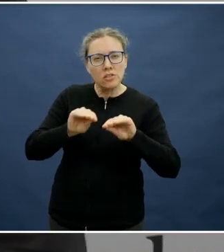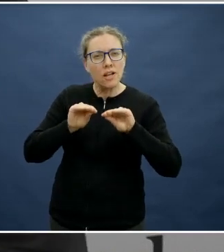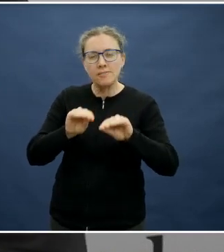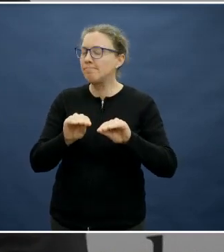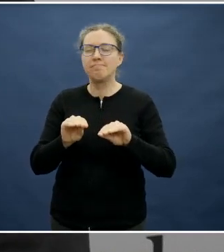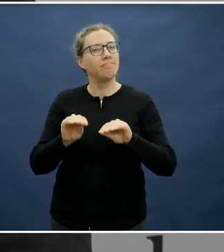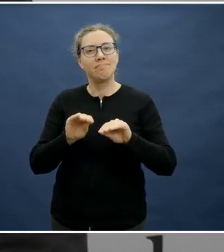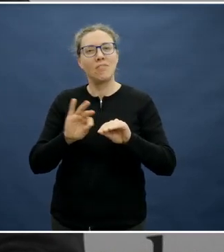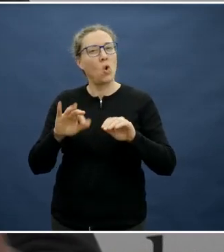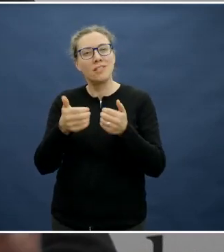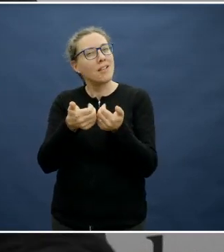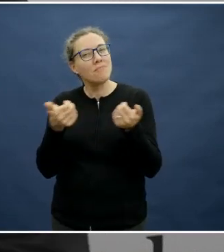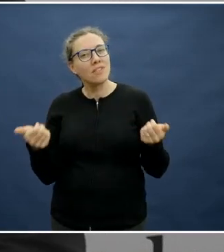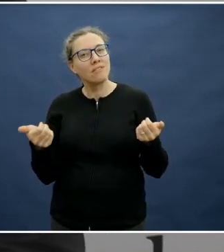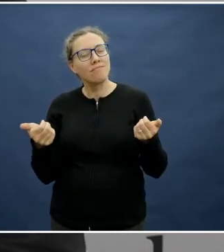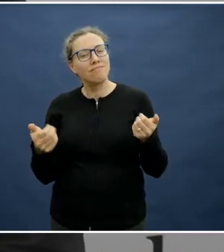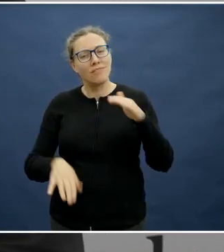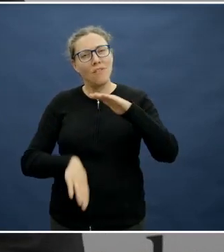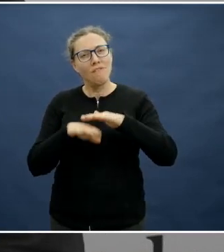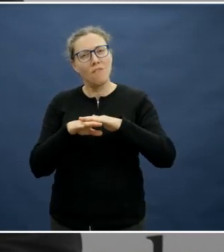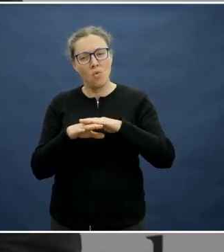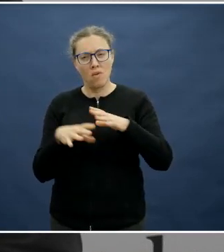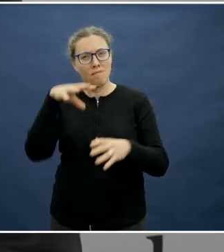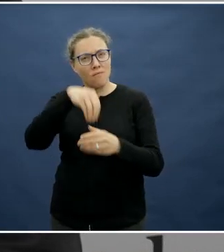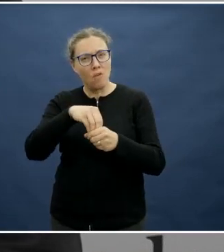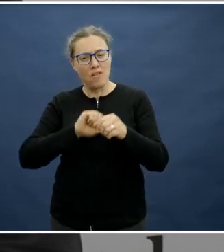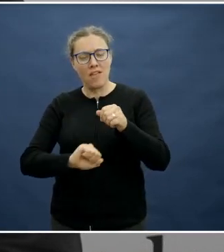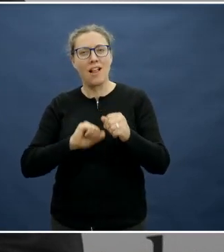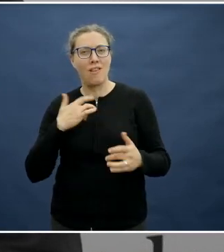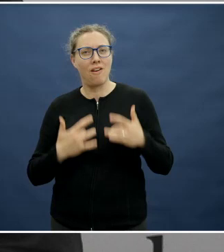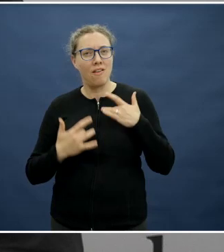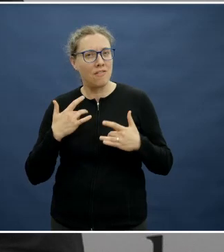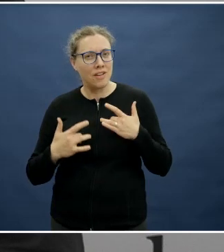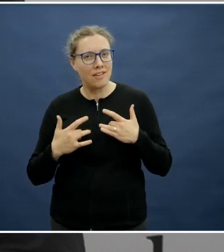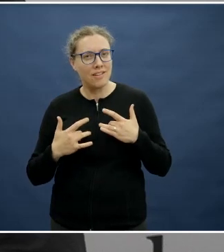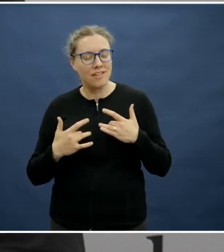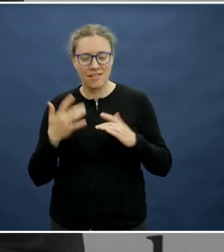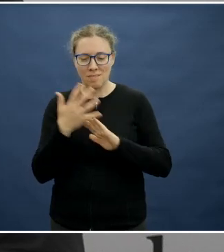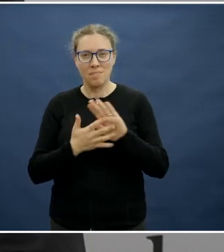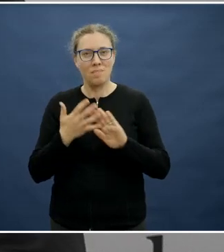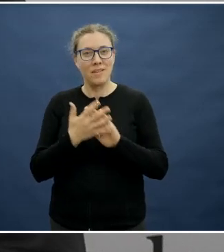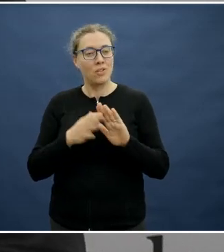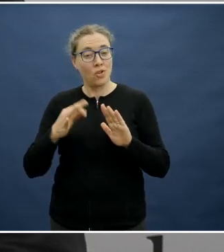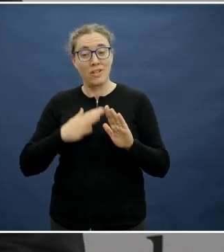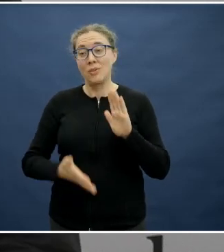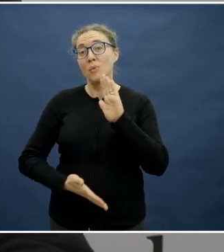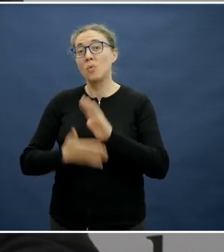therefore, it's not, I suppose, kind of rote learning or going to school. It's just literally part of life. So it's absolutely fundamental.